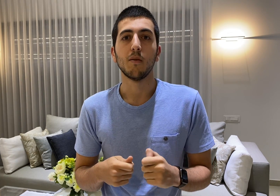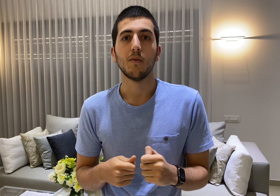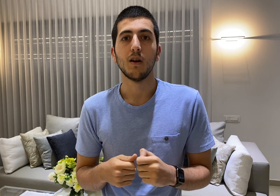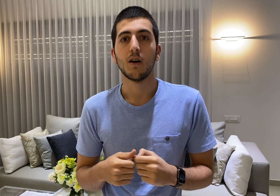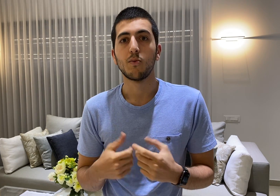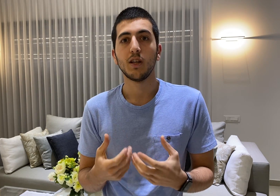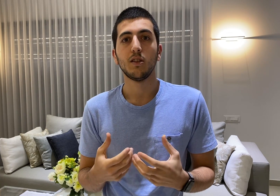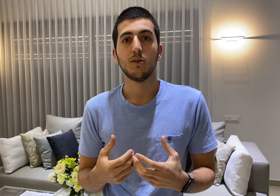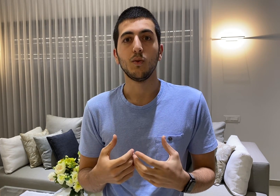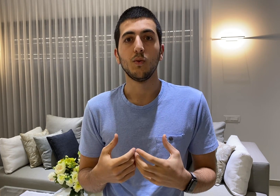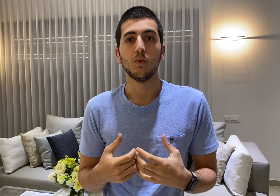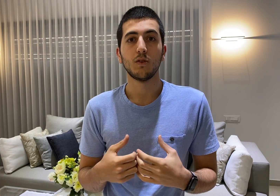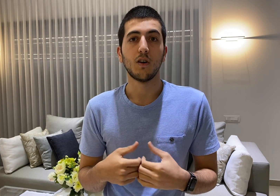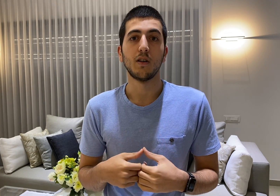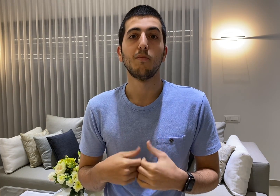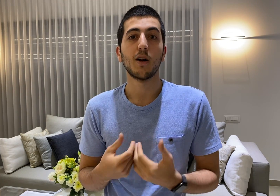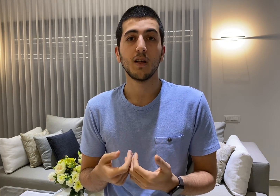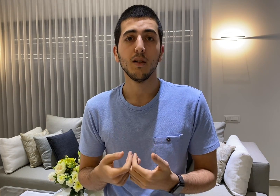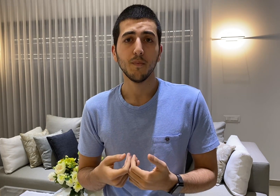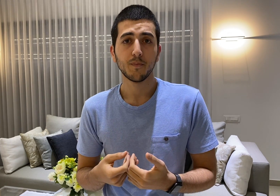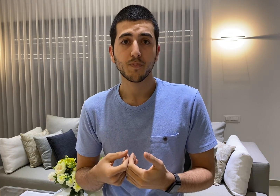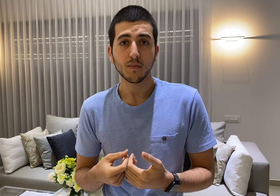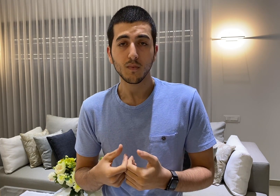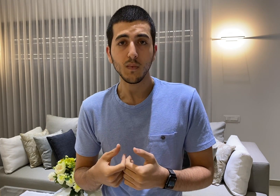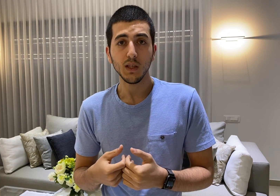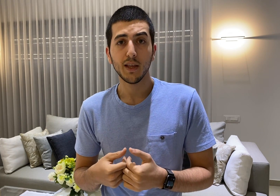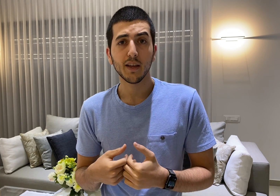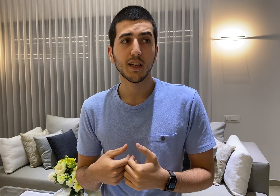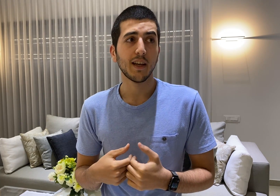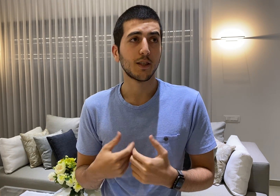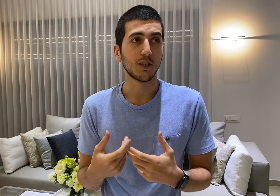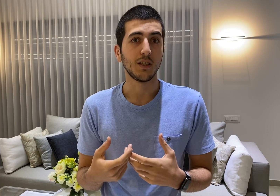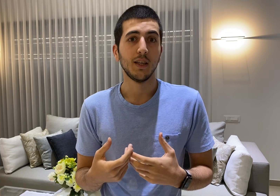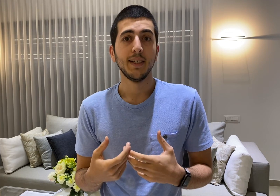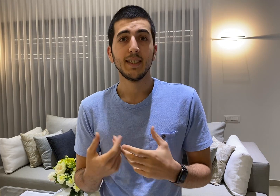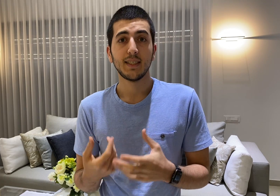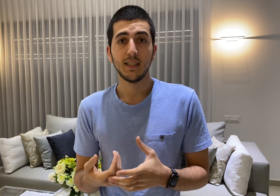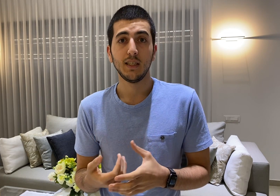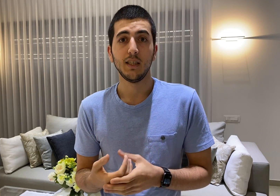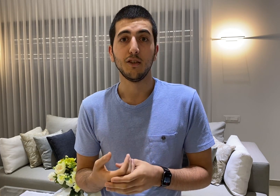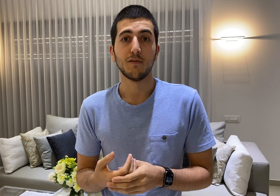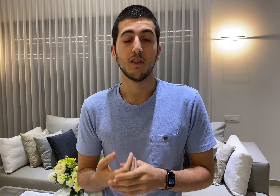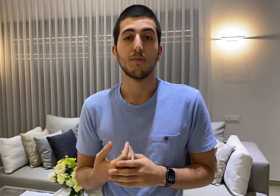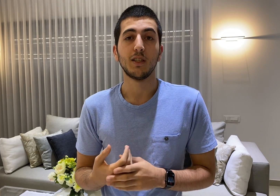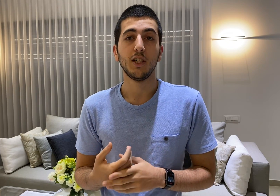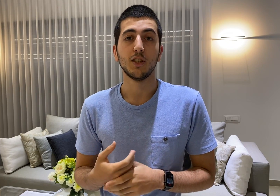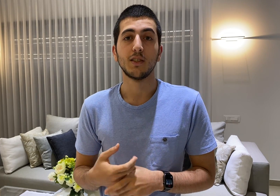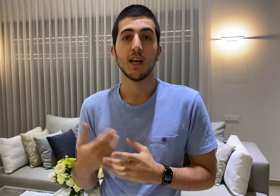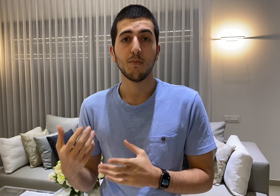ready to start modeling and then I can actually see if the augmentations help